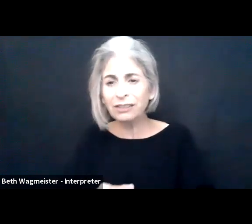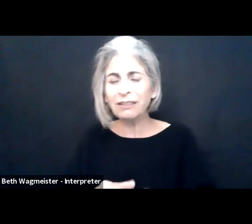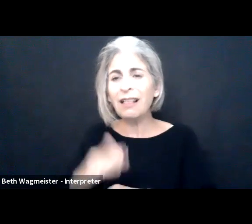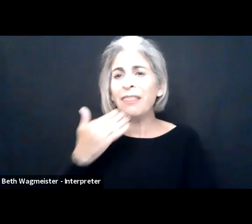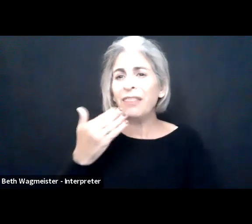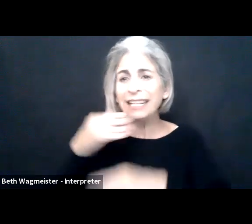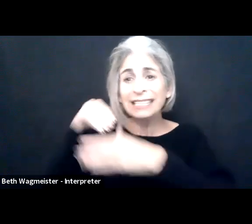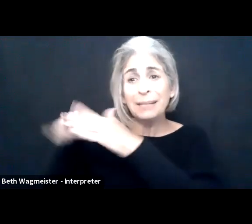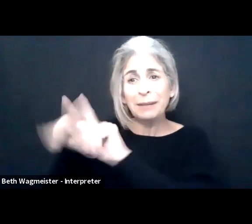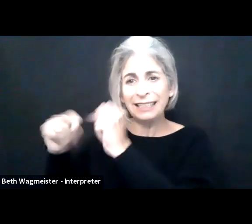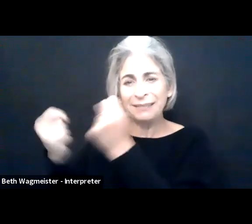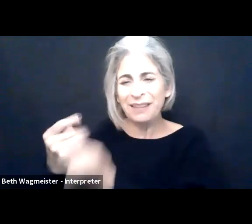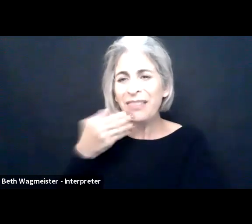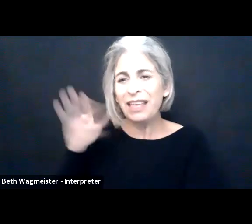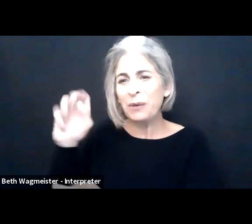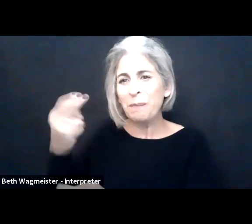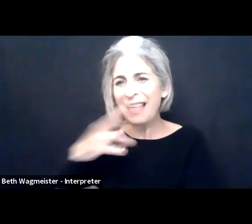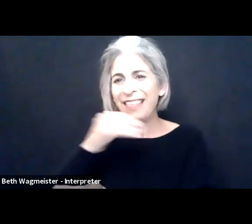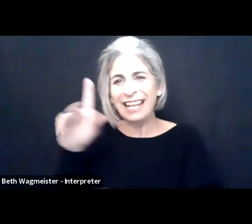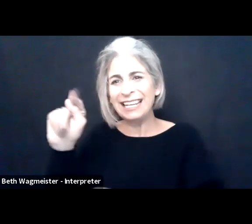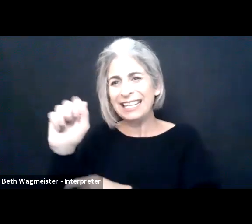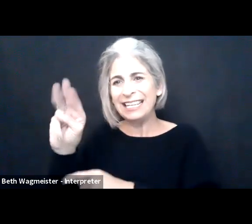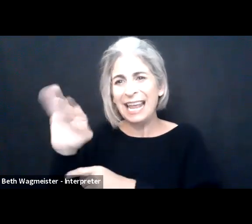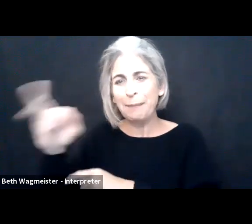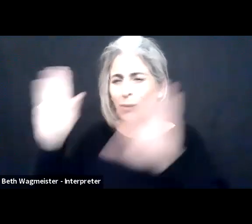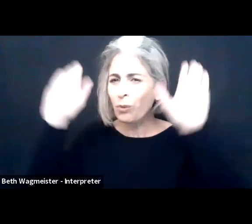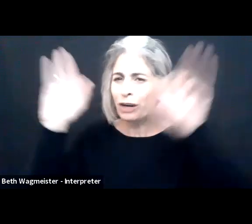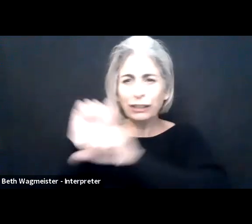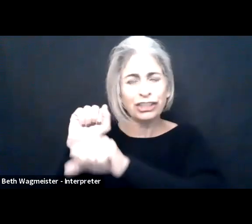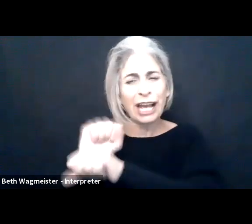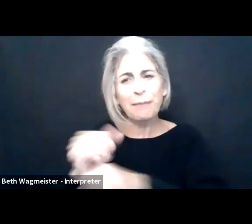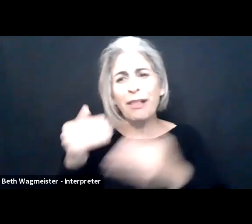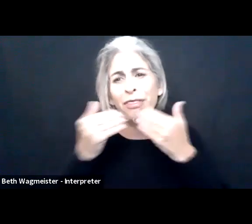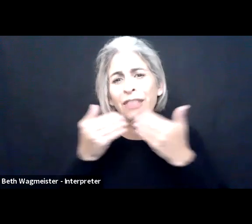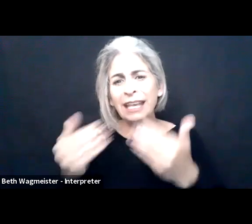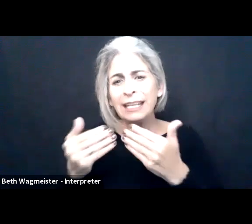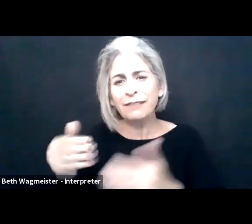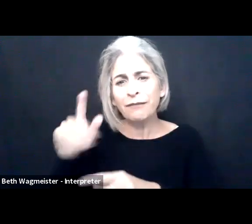It's been a great event. team. We want to thank the accessibility Thank you Beth and colleague, great